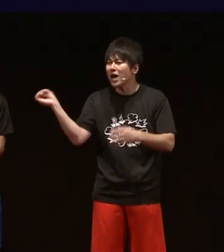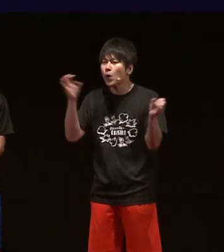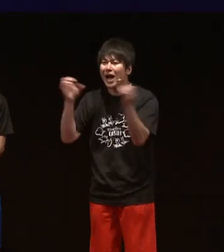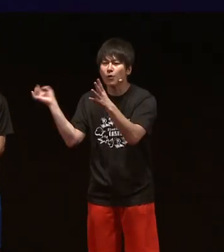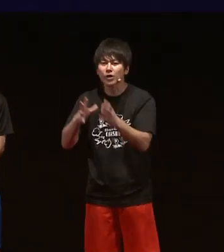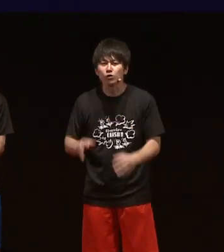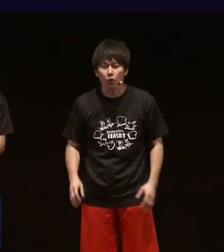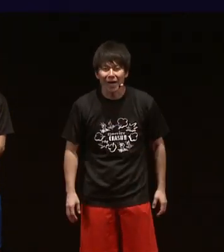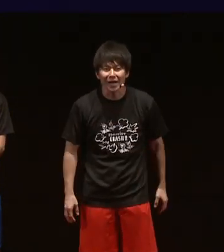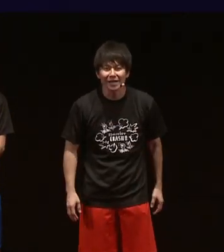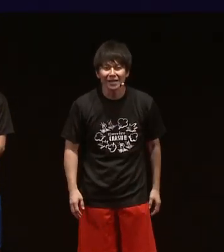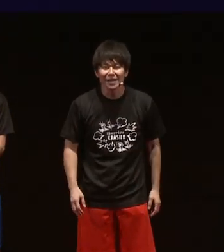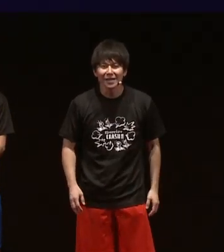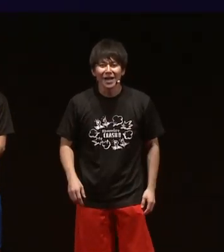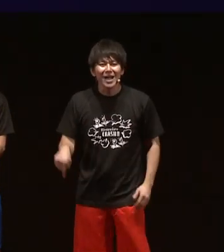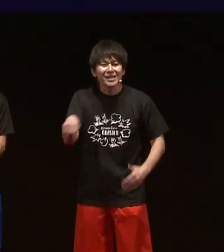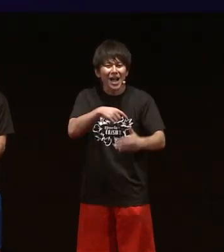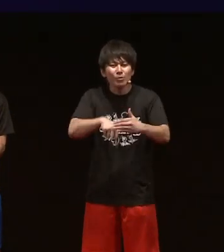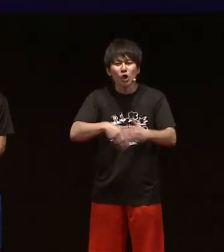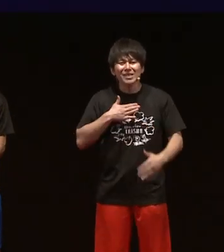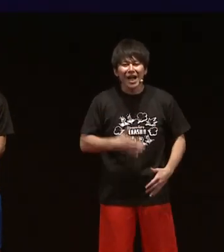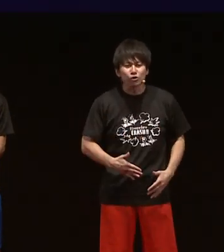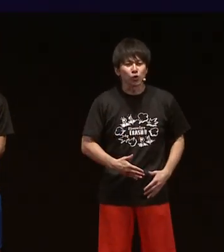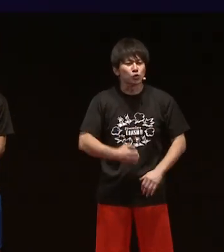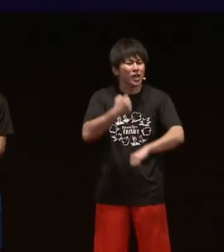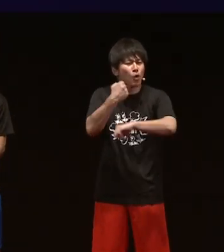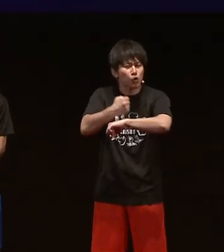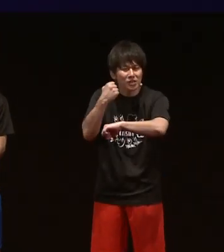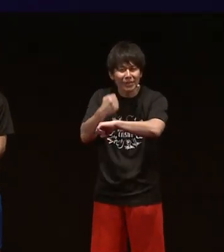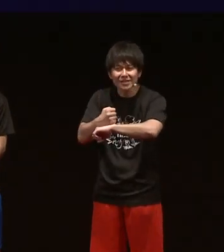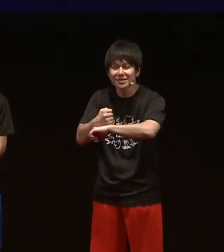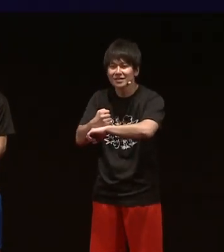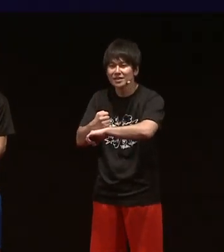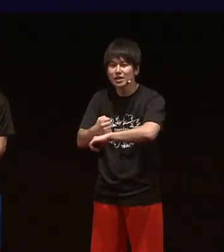we have a hard time understanding the contents of spoken conversation.